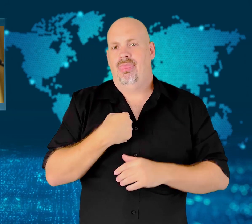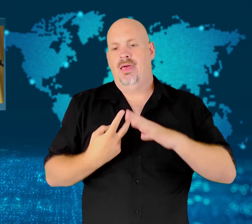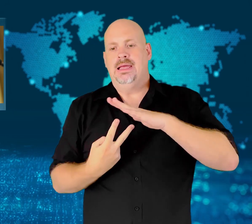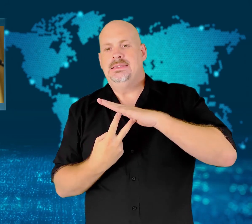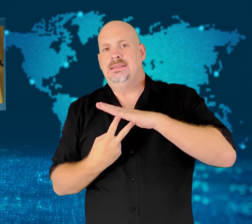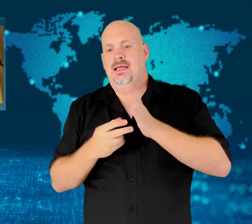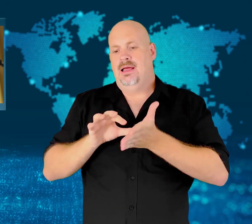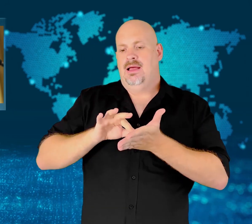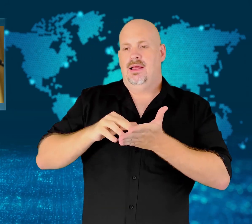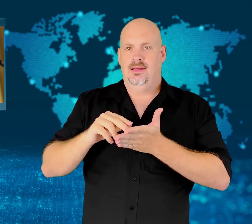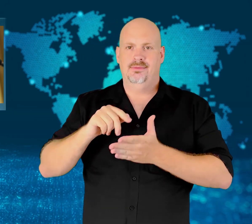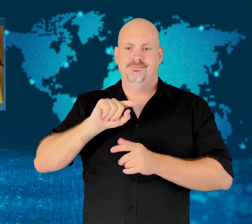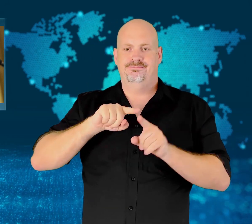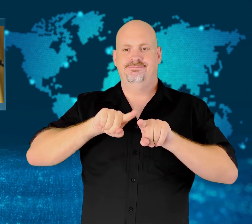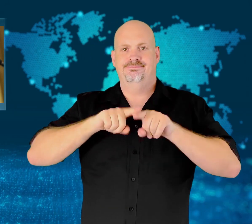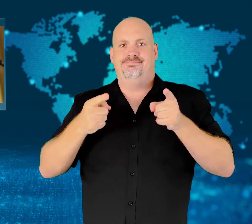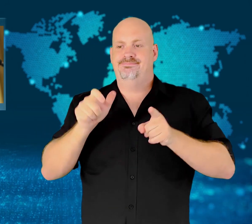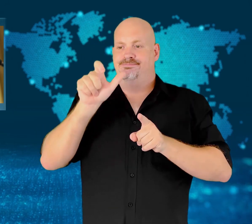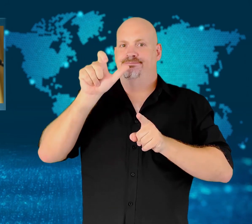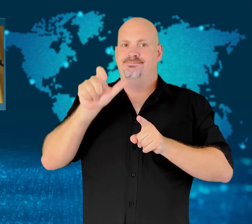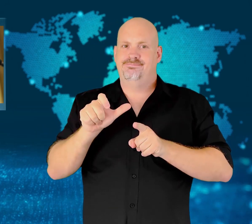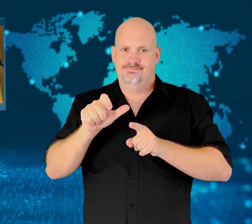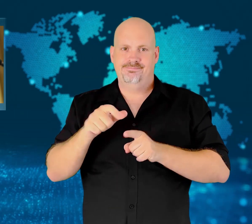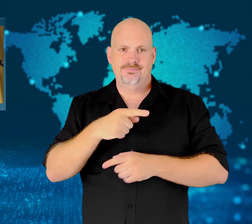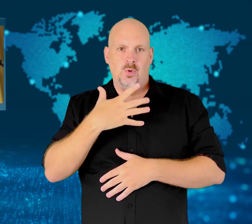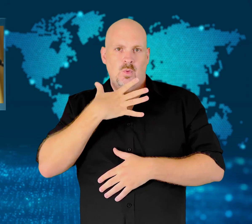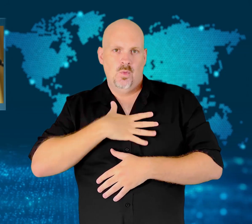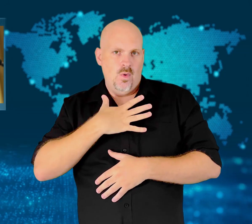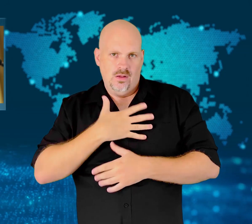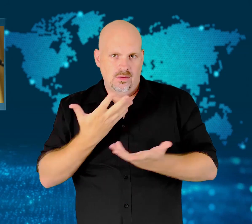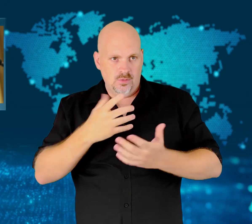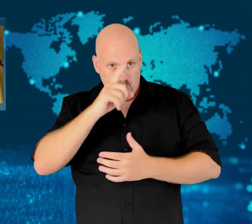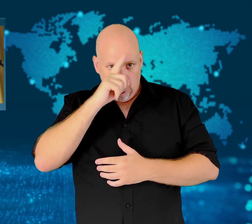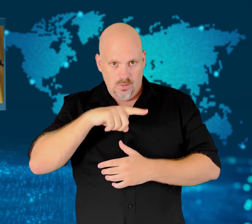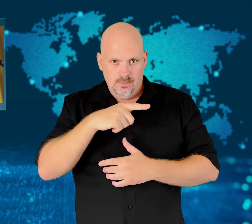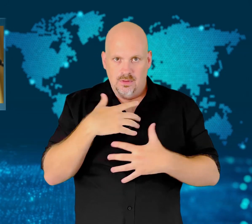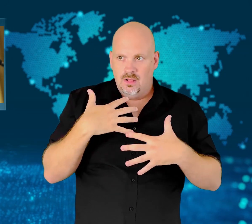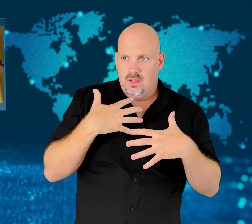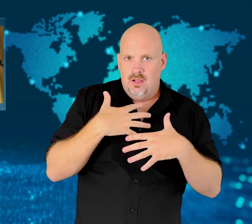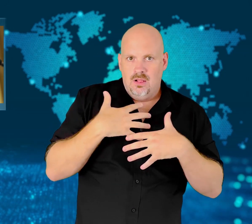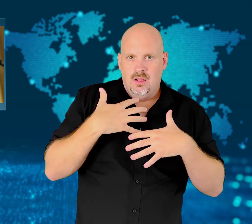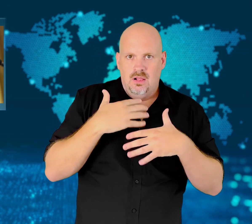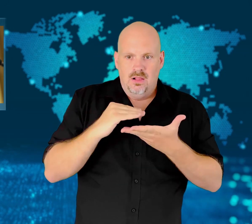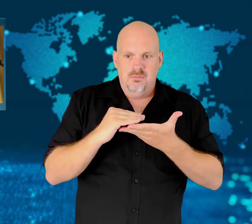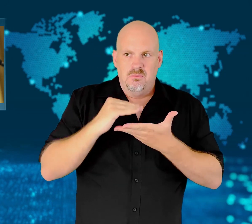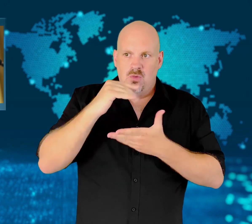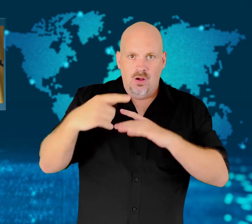Prosecutors also accused Franco A of using a false identity